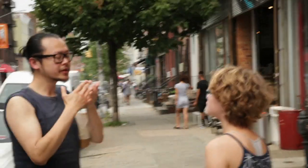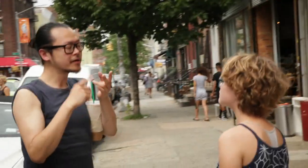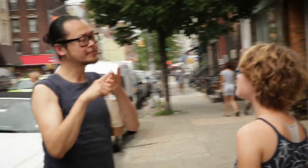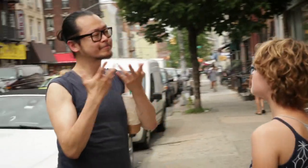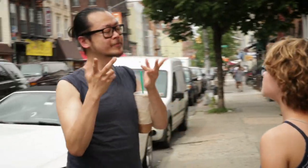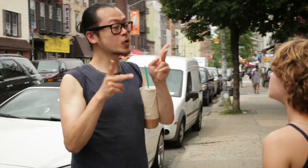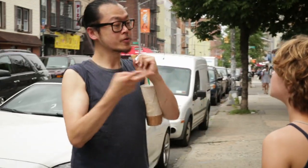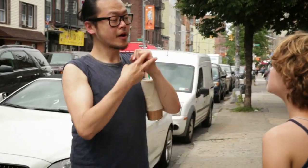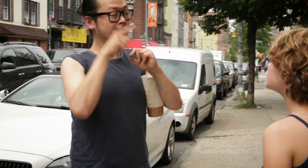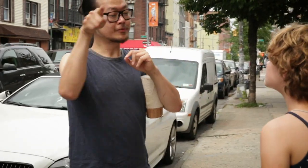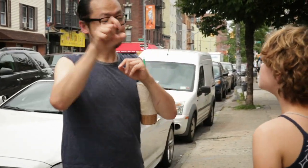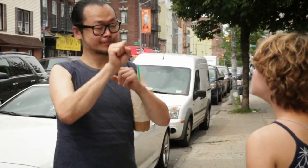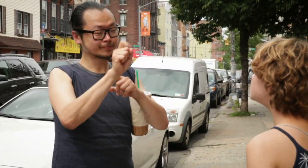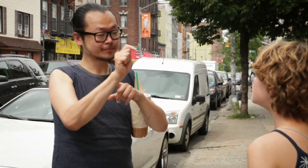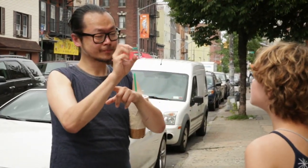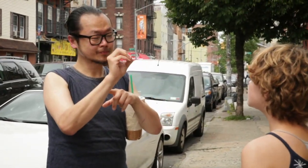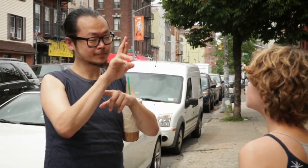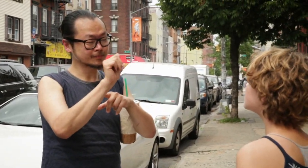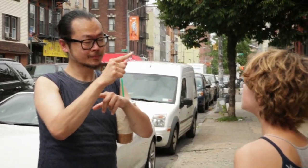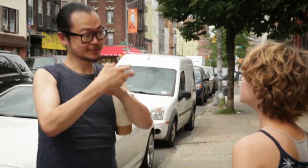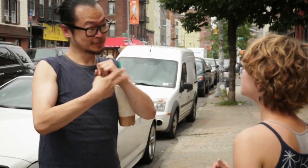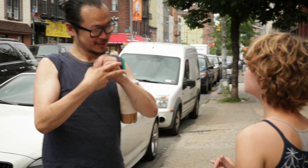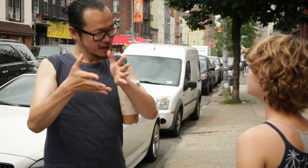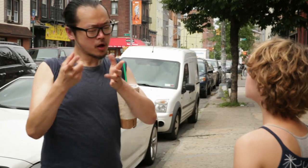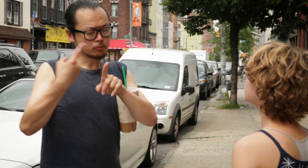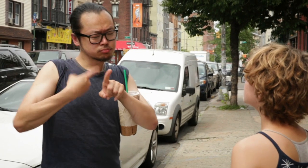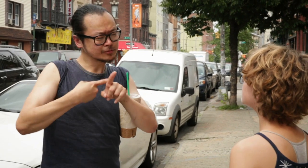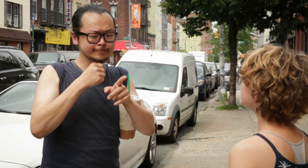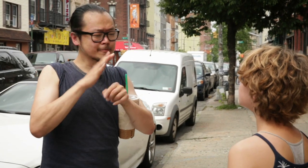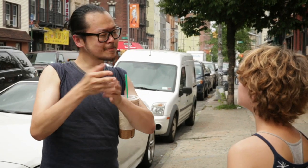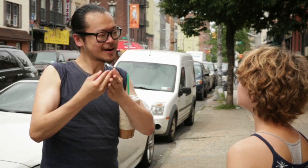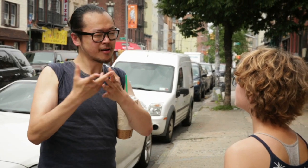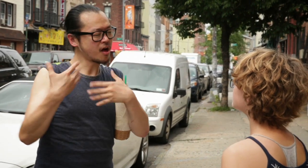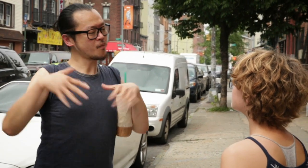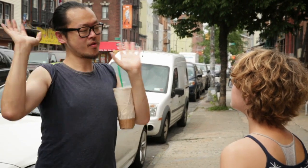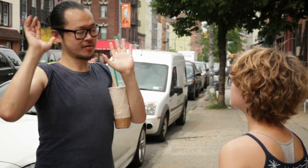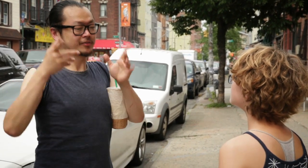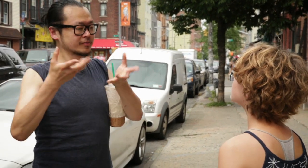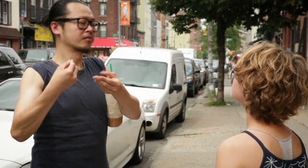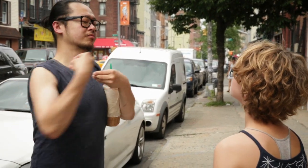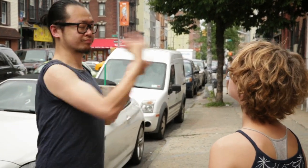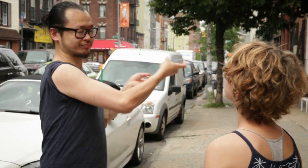People who are tired of holding their things in storage bring them here, for example.